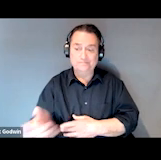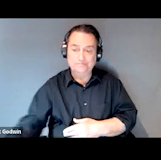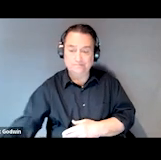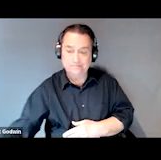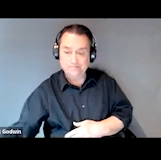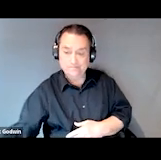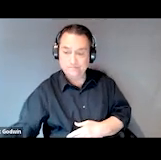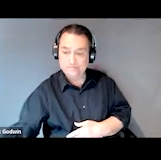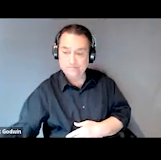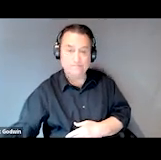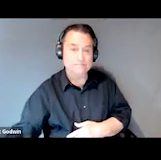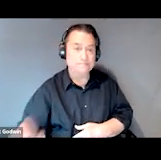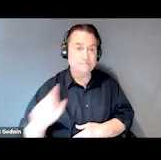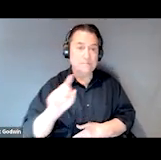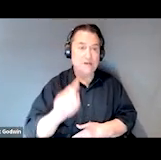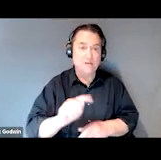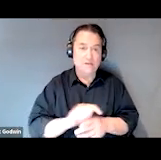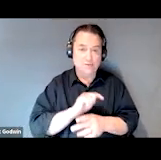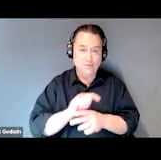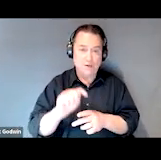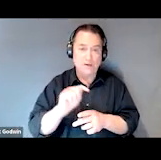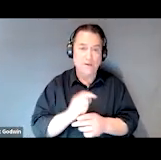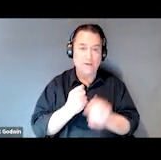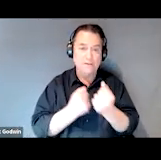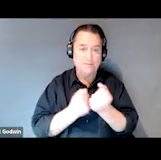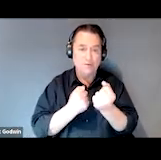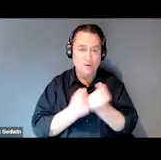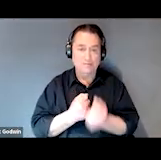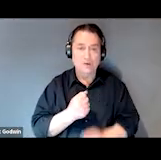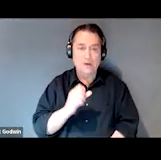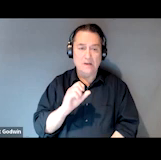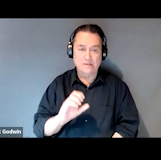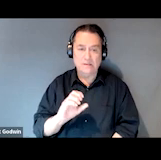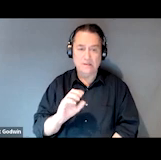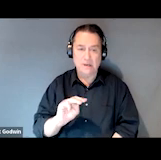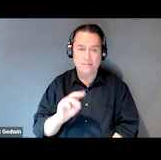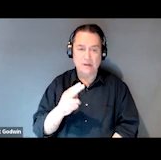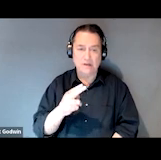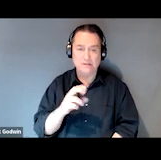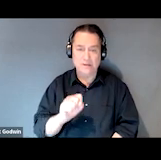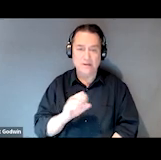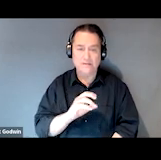This training's supported by the Substance Abuse and Mental Health Services Administration and the US Department of Health and Human Services. The contents